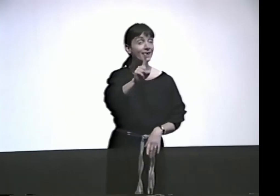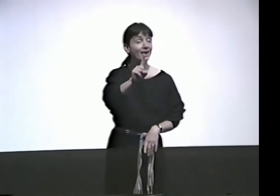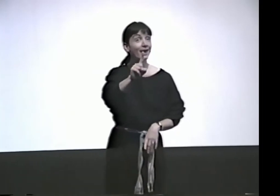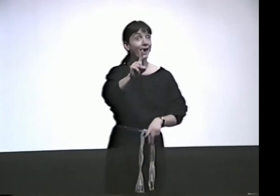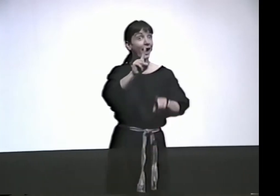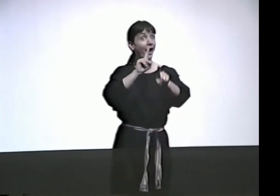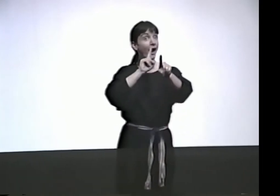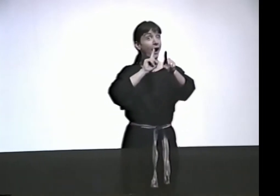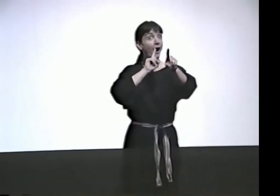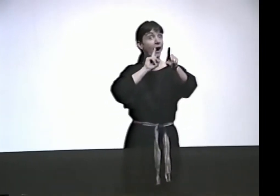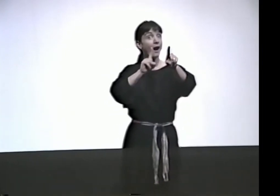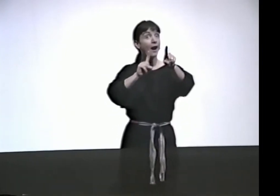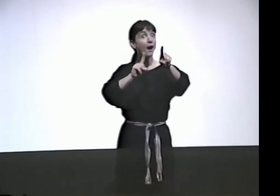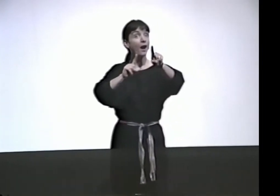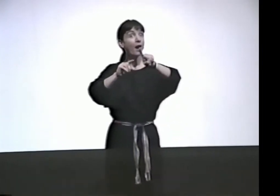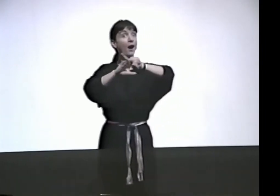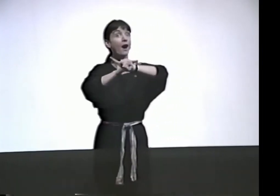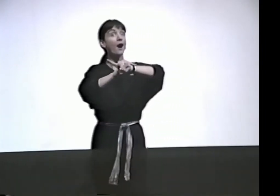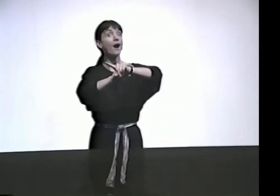OH, REALLY? REALLY?